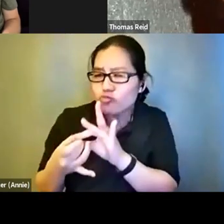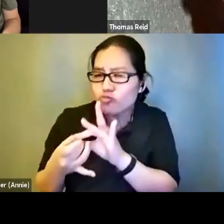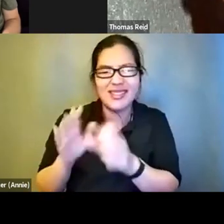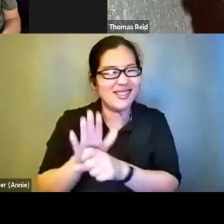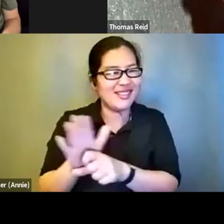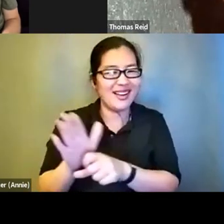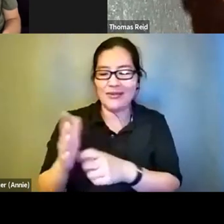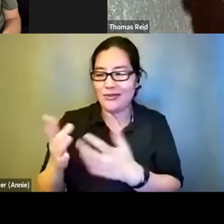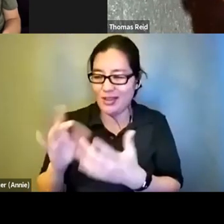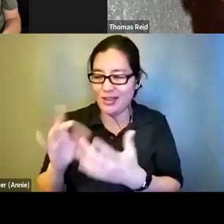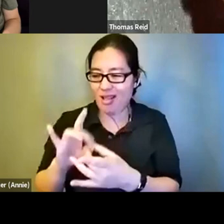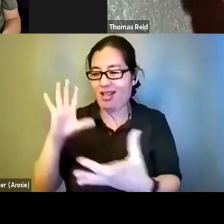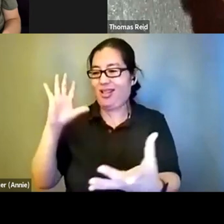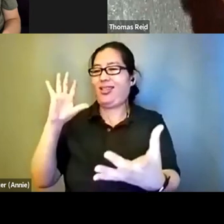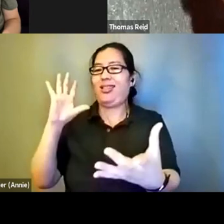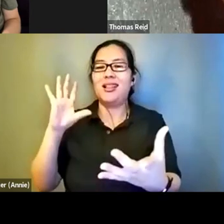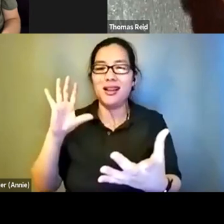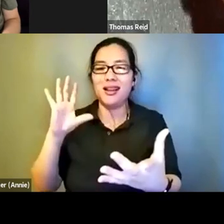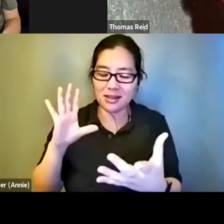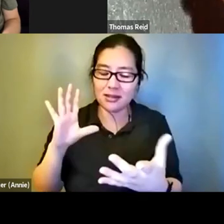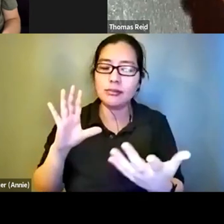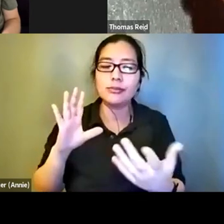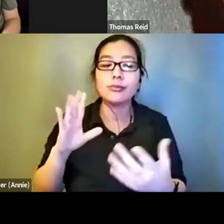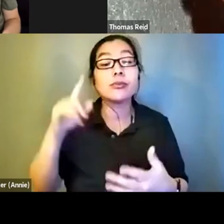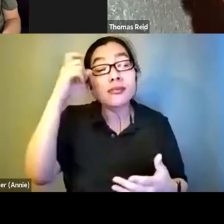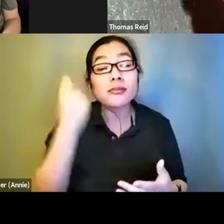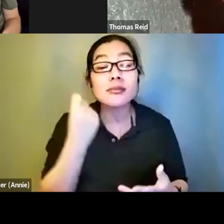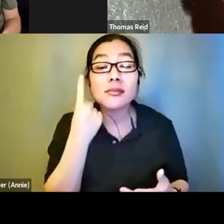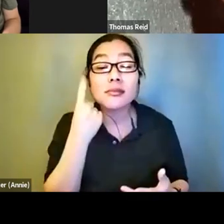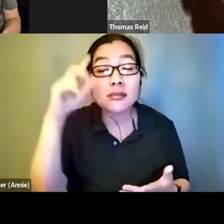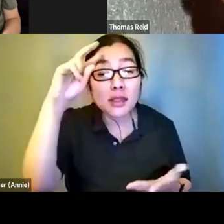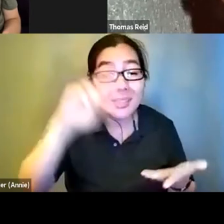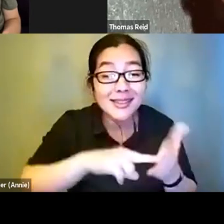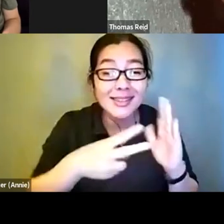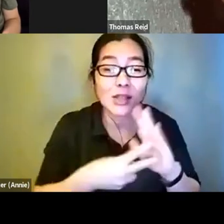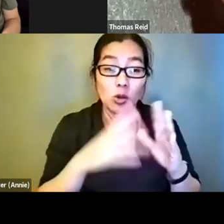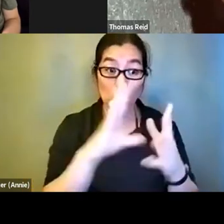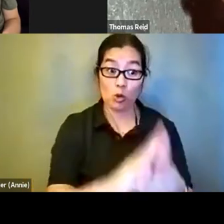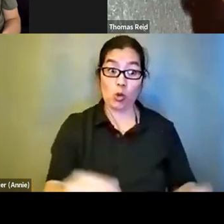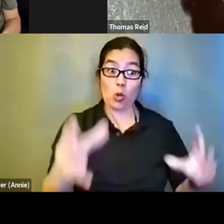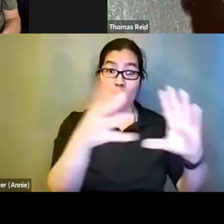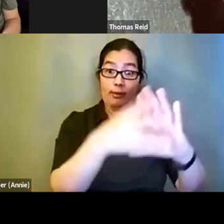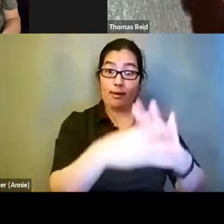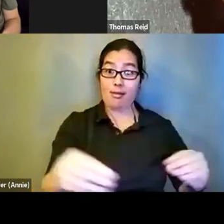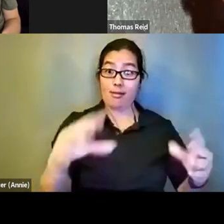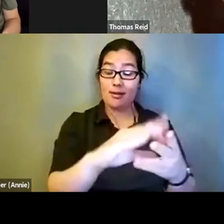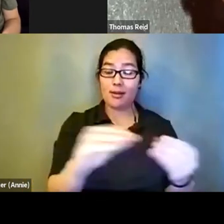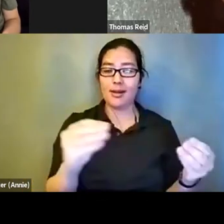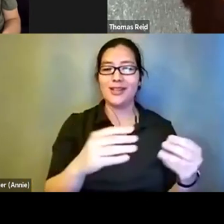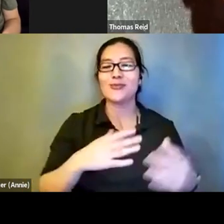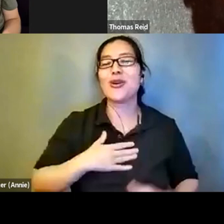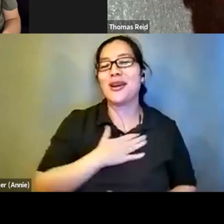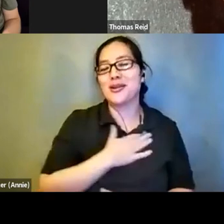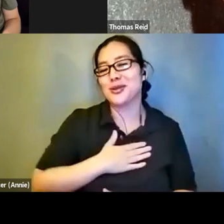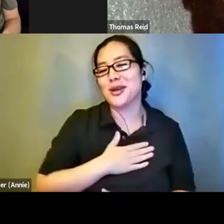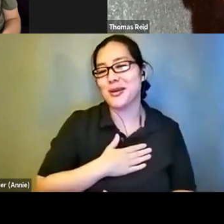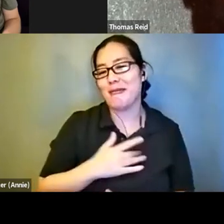problem. When the purpose of storytelling I would assume is primarily entertainment. >>>: Excellent. Chad,